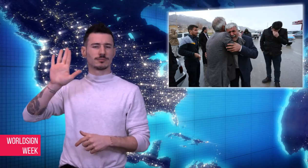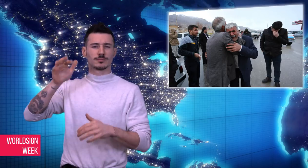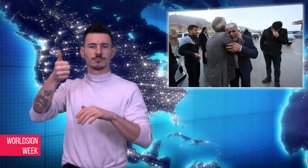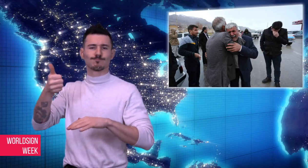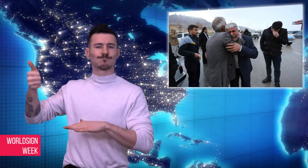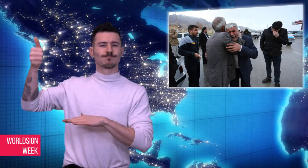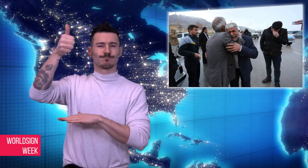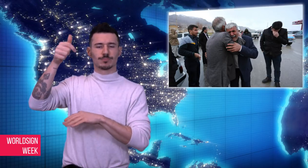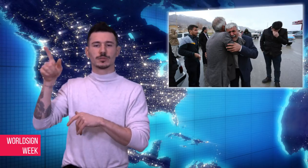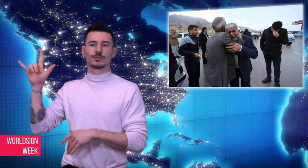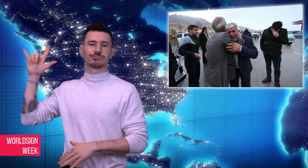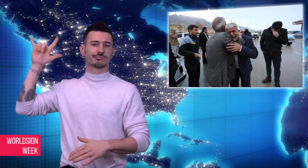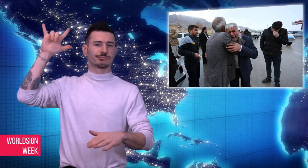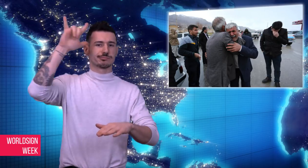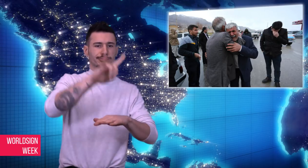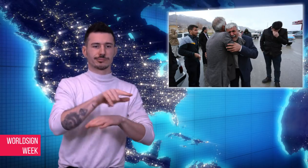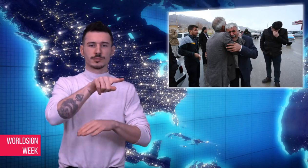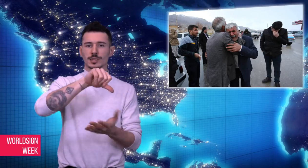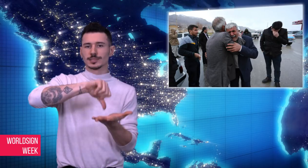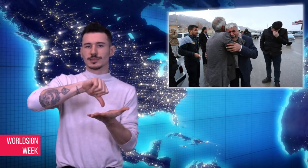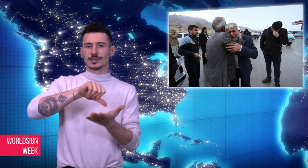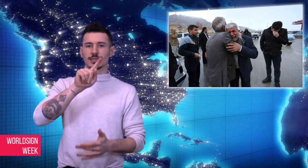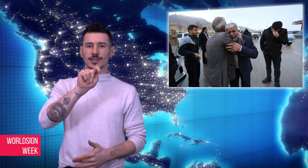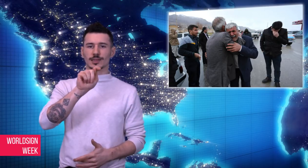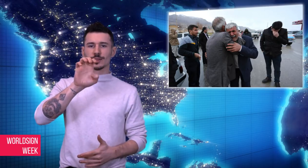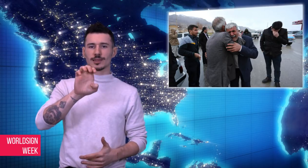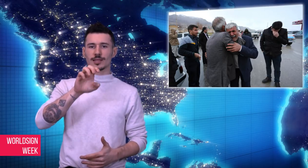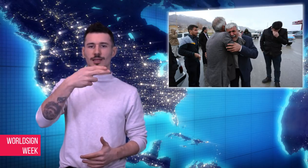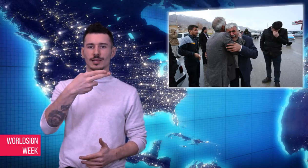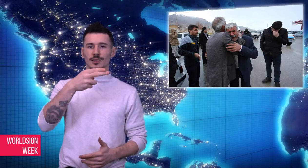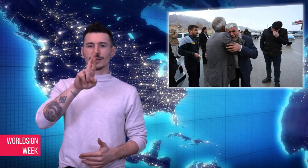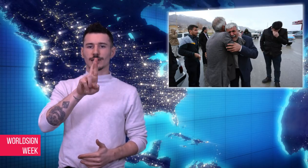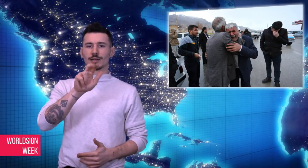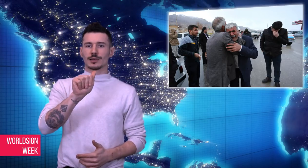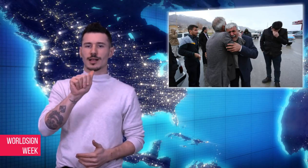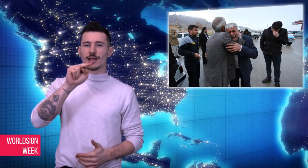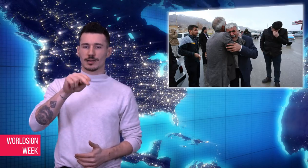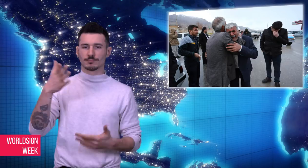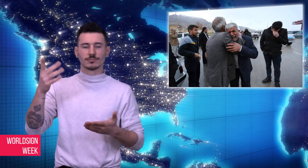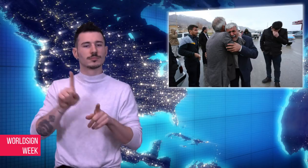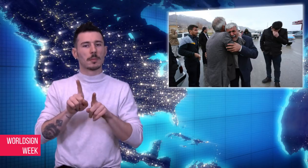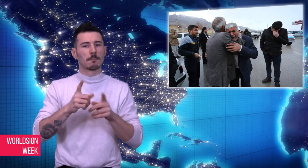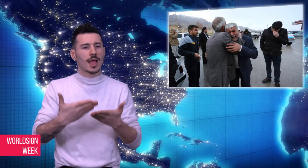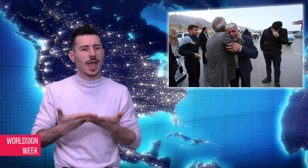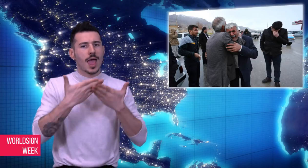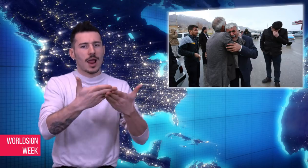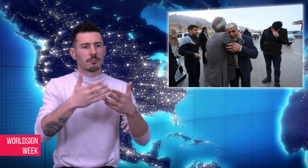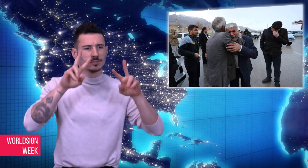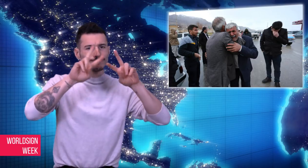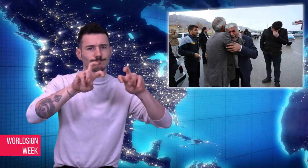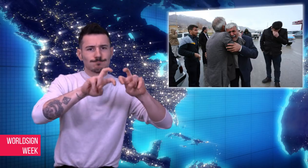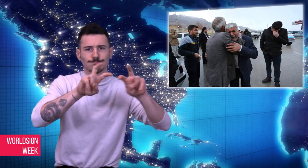Tehran to assist with the investigation. The cause of the crash remained unclear,